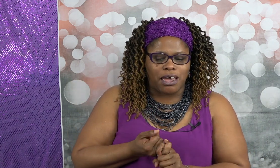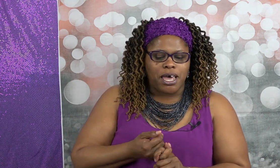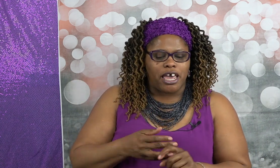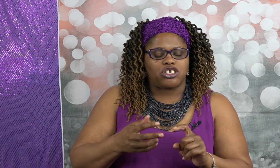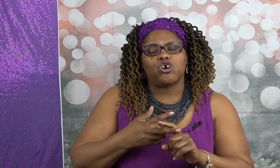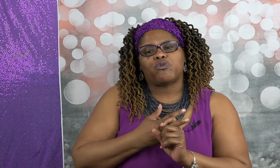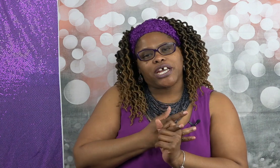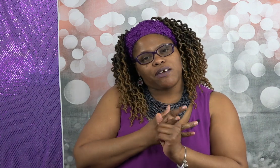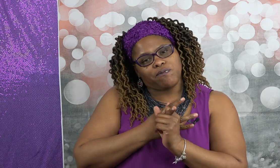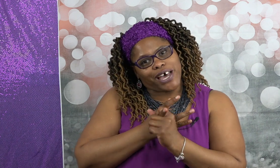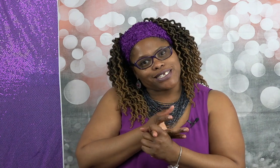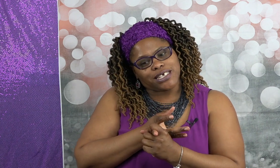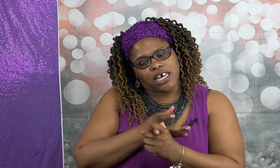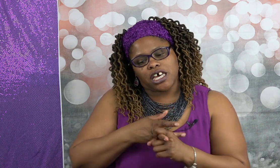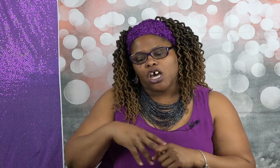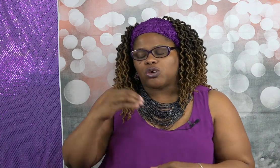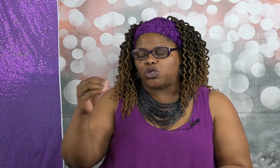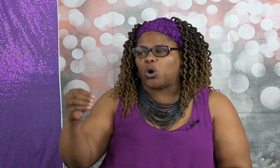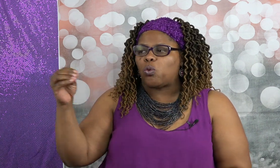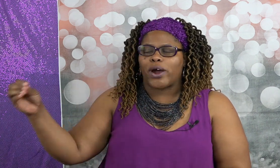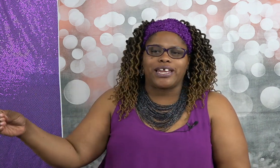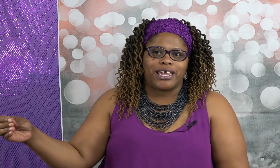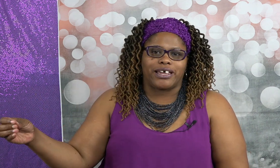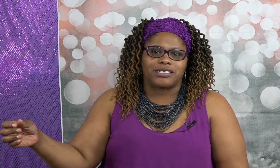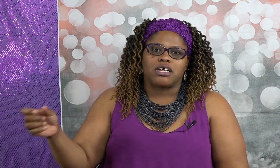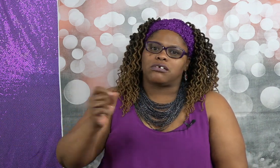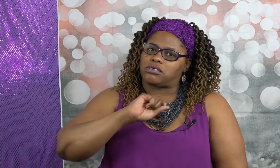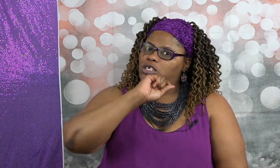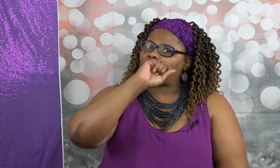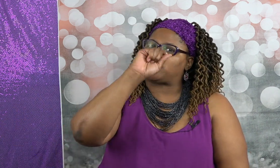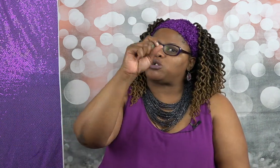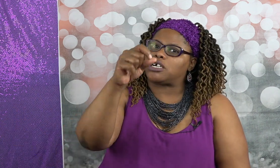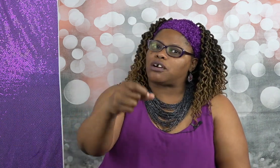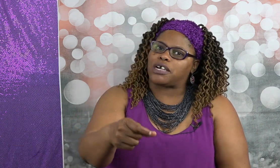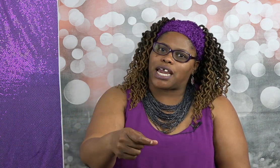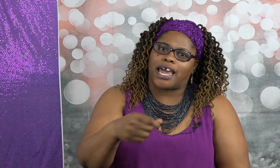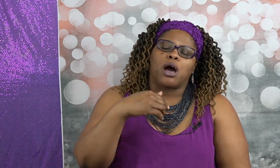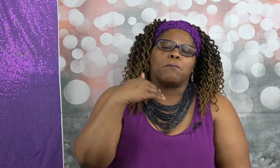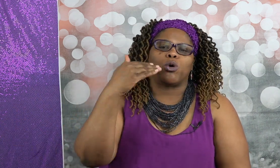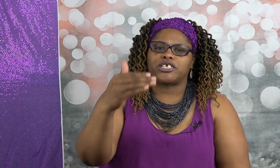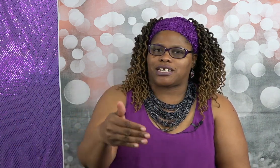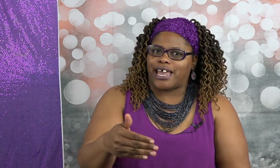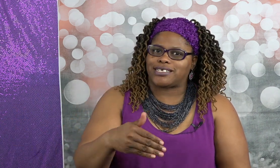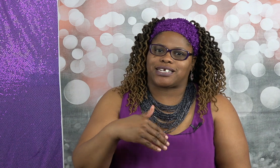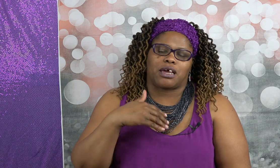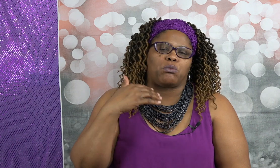and you're reinvesting your winnings so that you can create more tenacity and